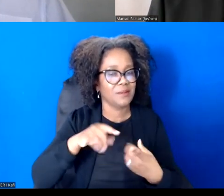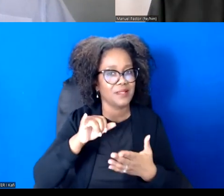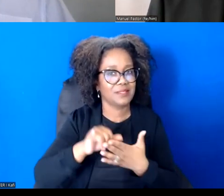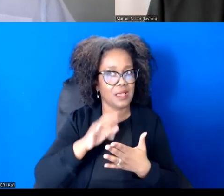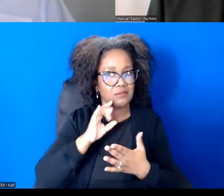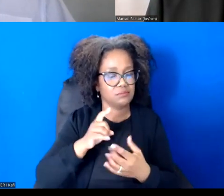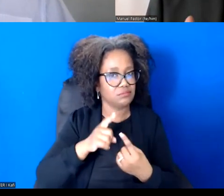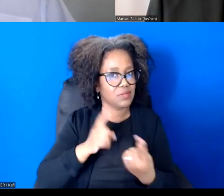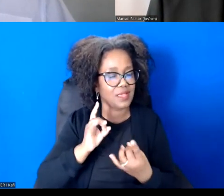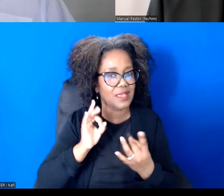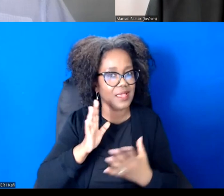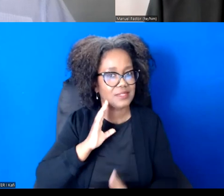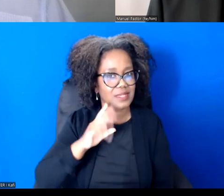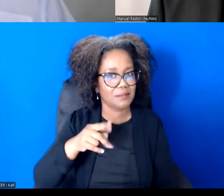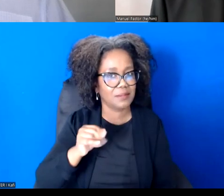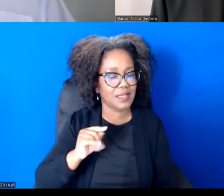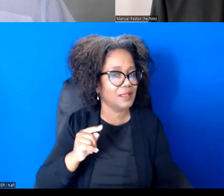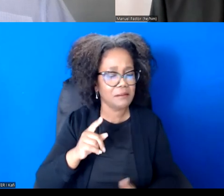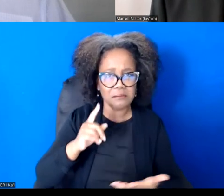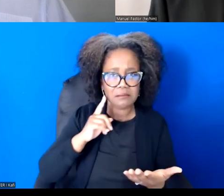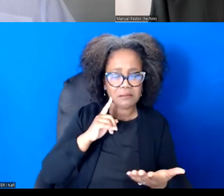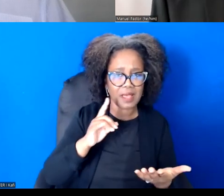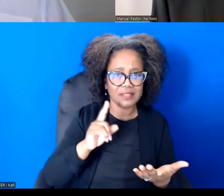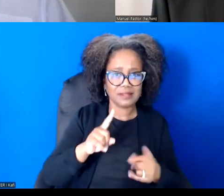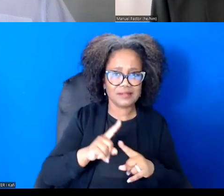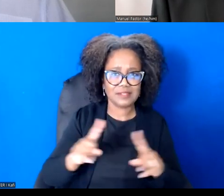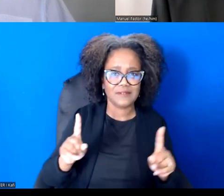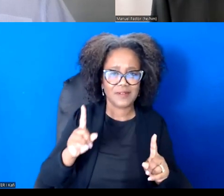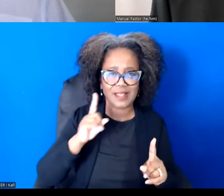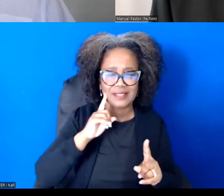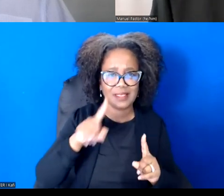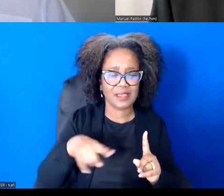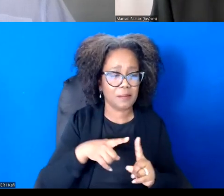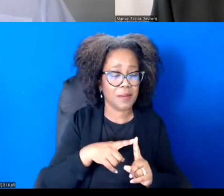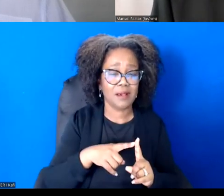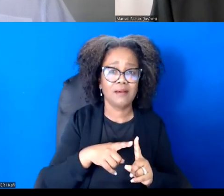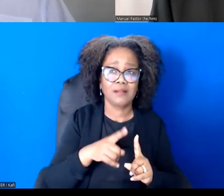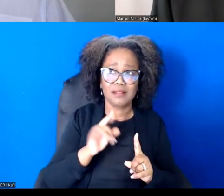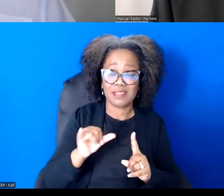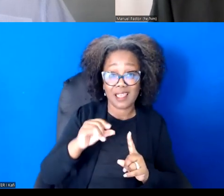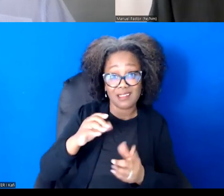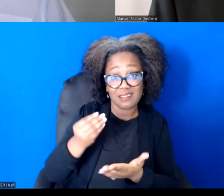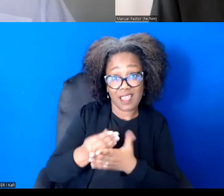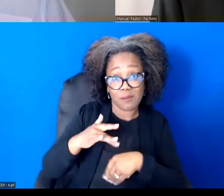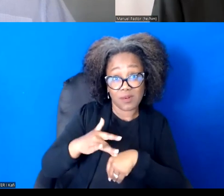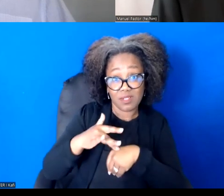And when it does that, it teaches us to be selfish, to hoard, to hang on to what we have